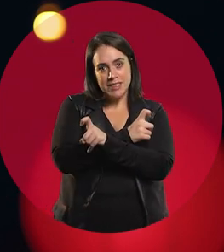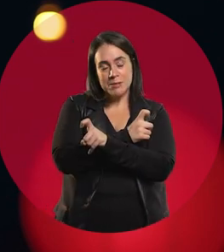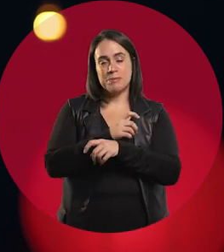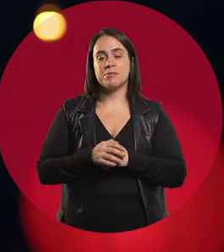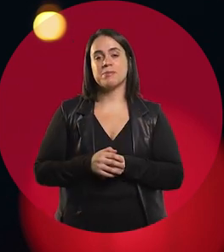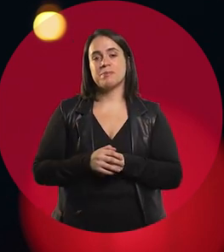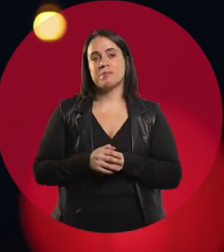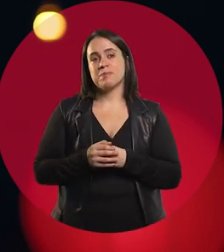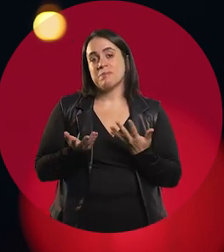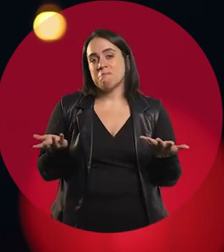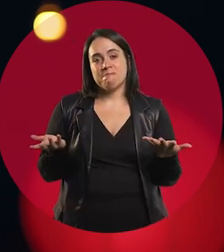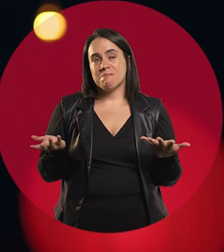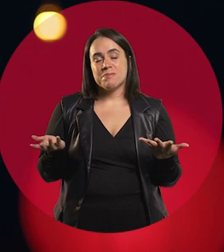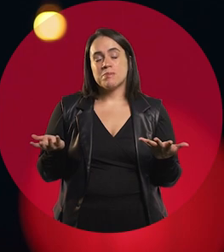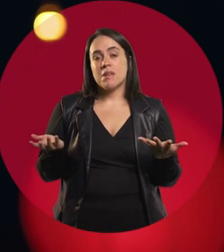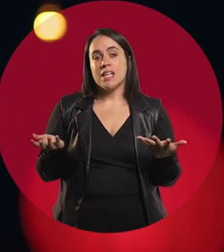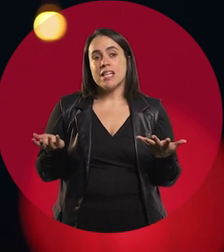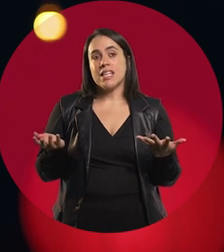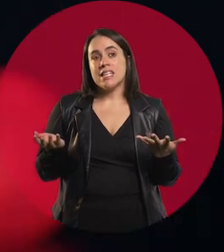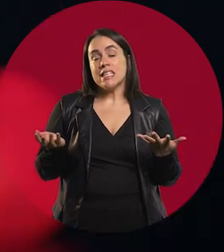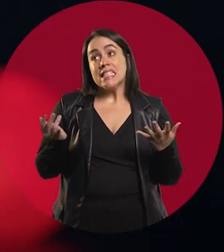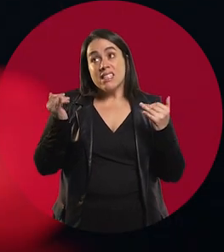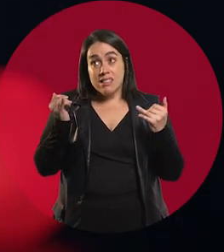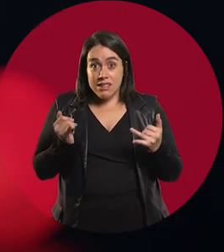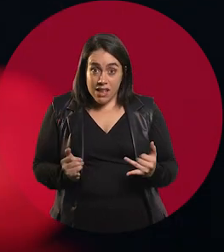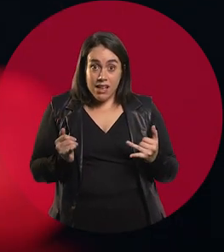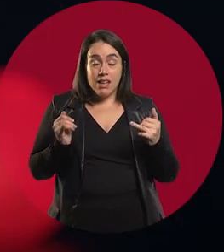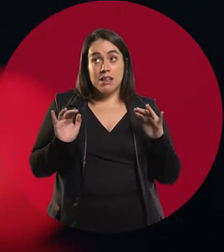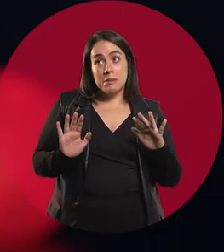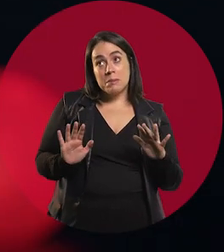And so, the only thing